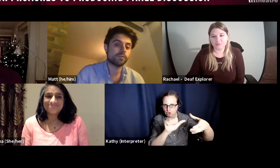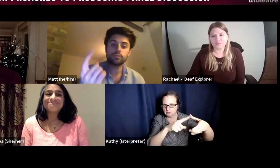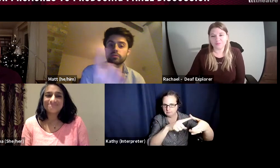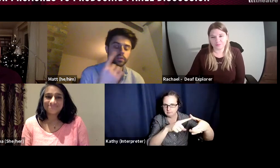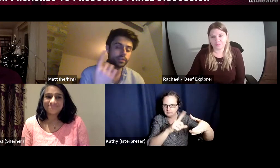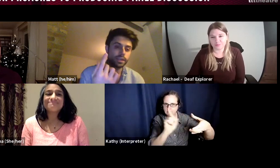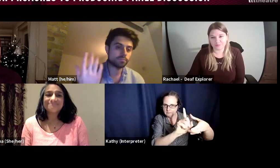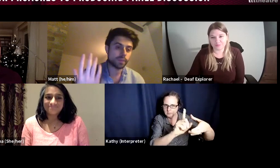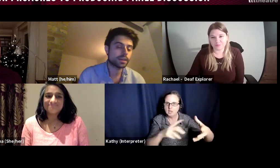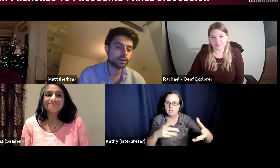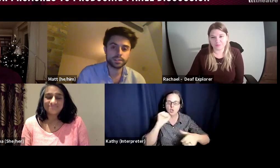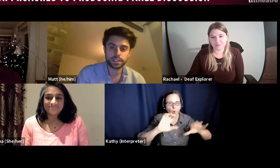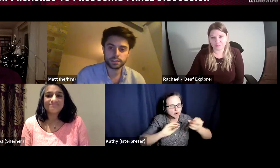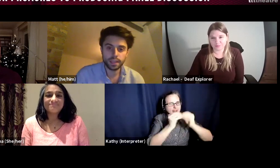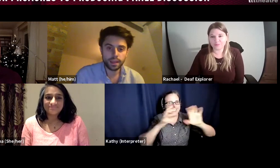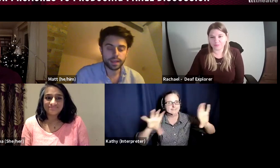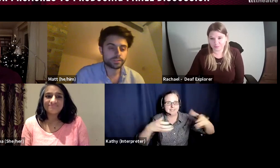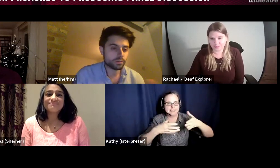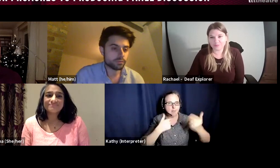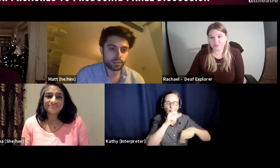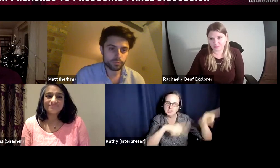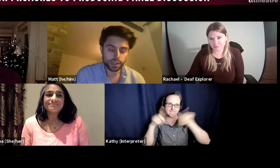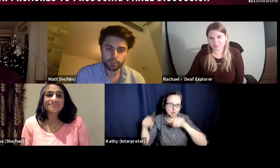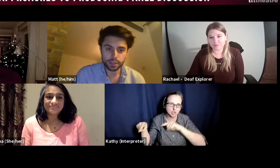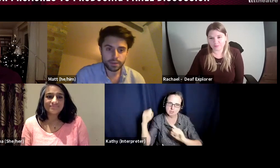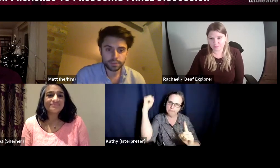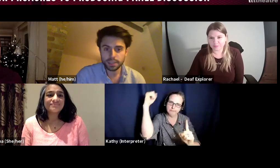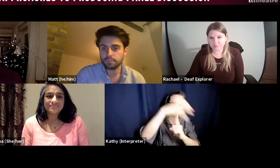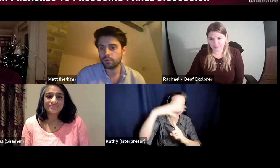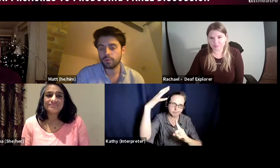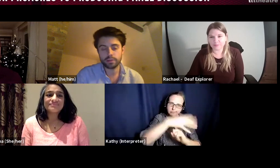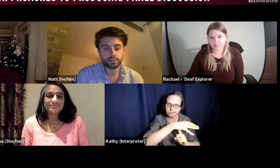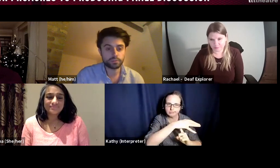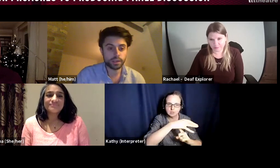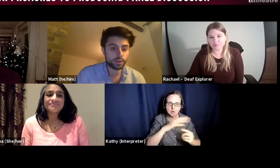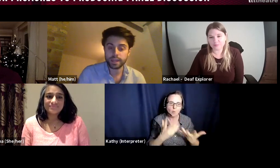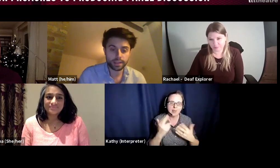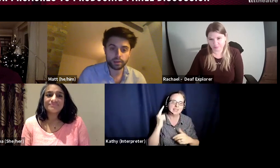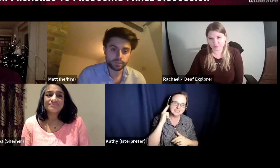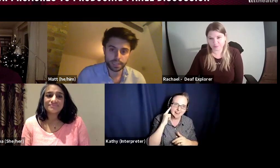diverse team making those decisions, that's true whether your working with a deaf team or any team.